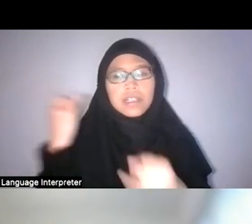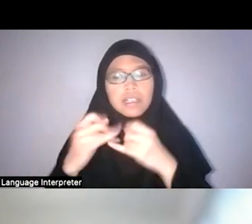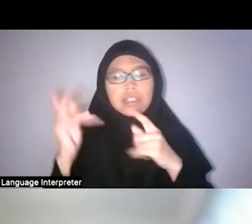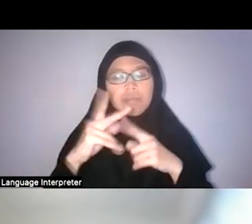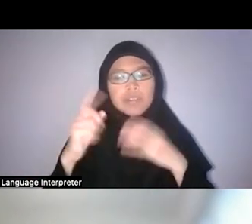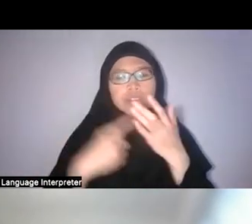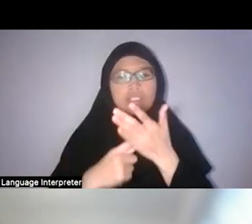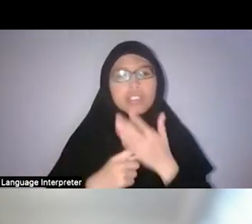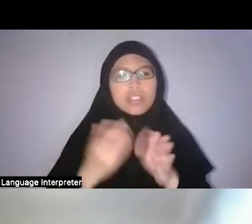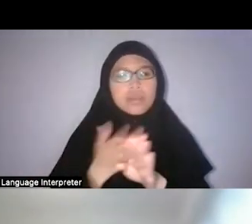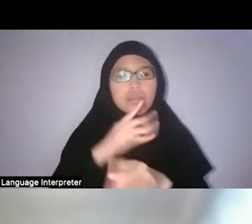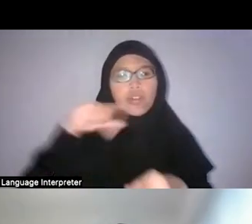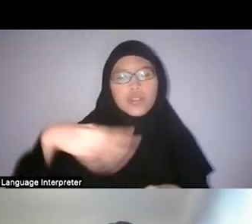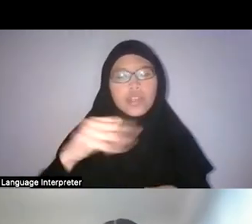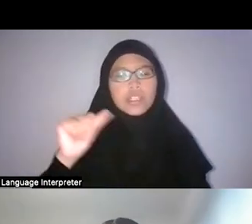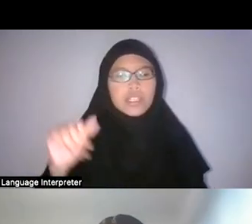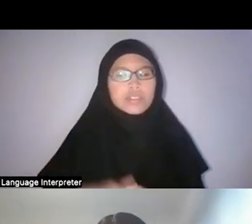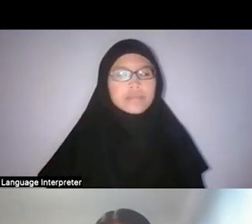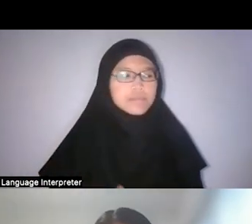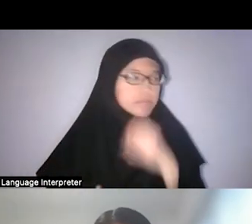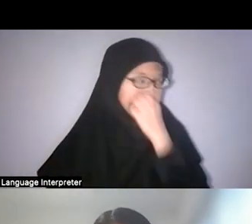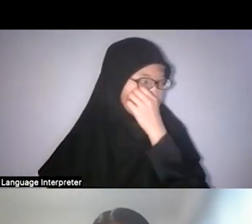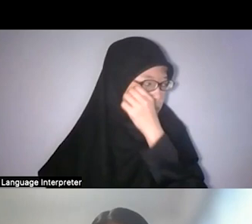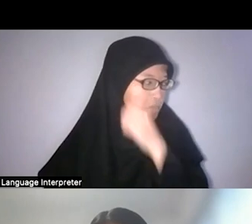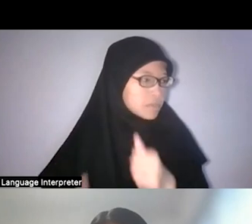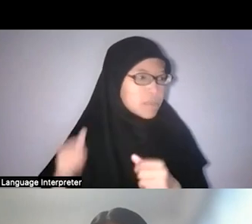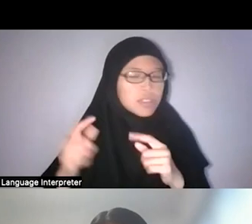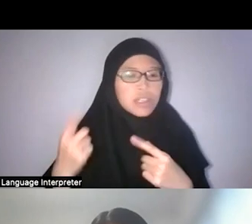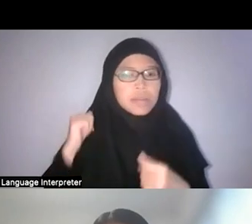And again really coming back to Singapore in the present.